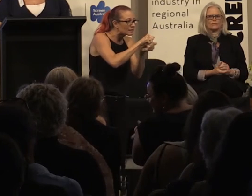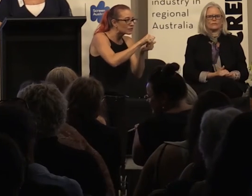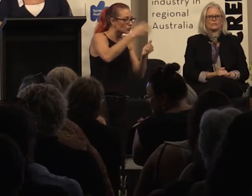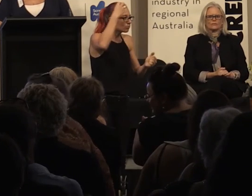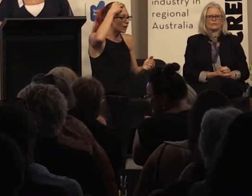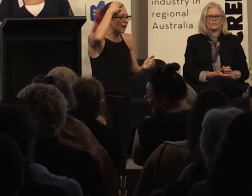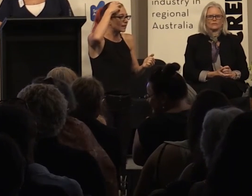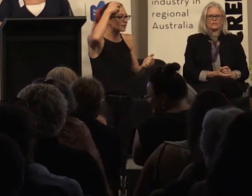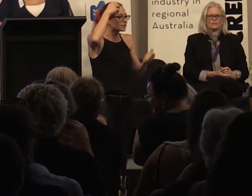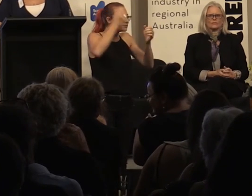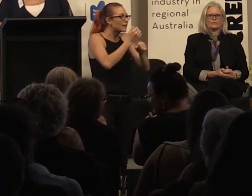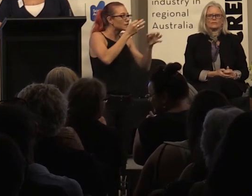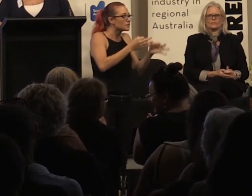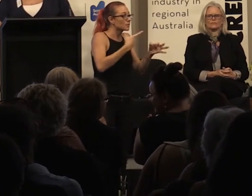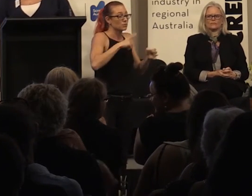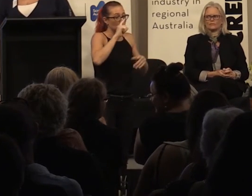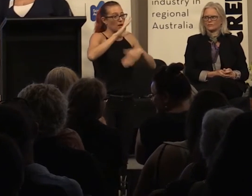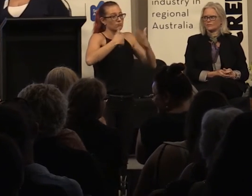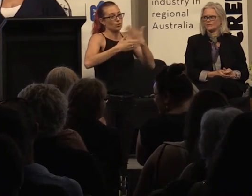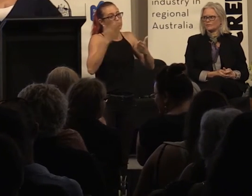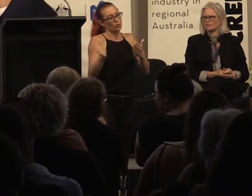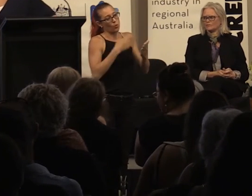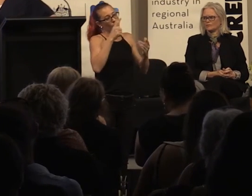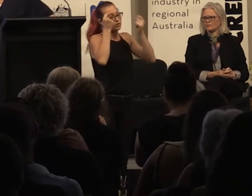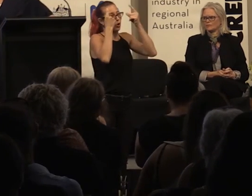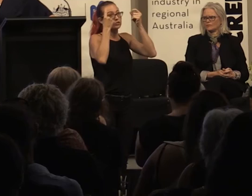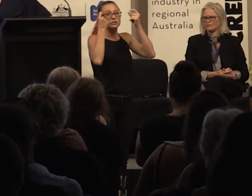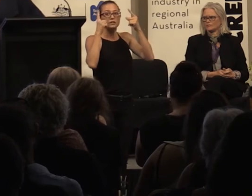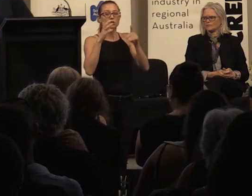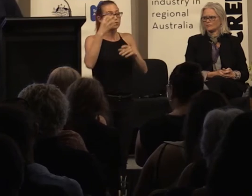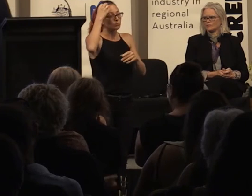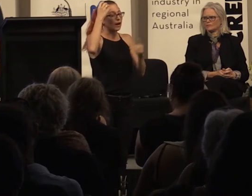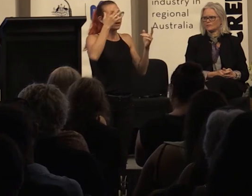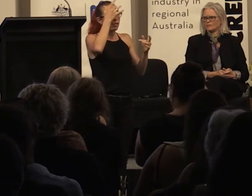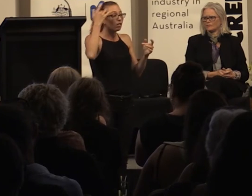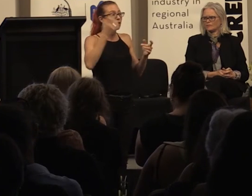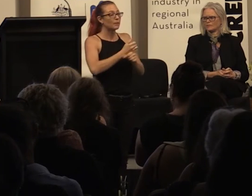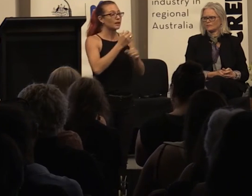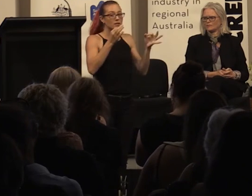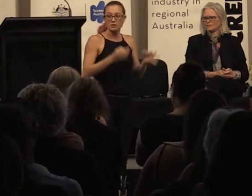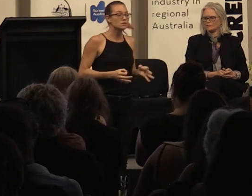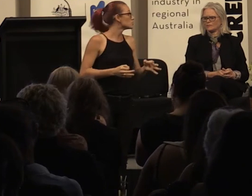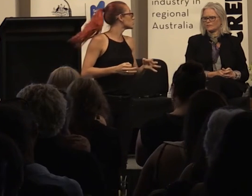we can't process all those consciously so your brain unconsciously is making decisions to shorten the process for you.